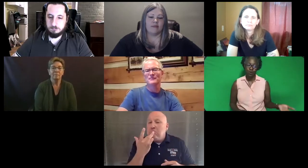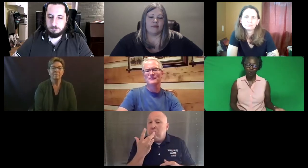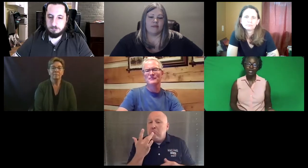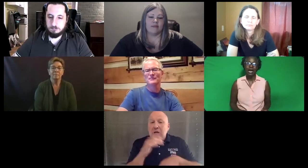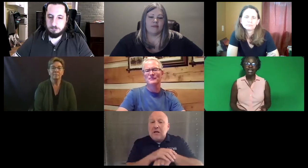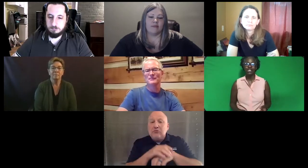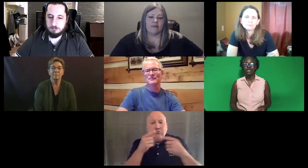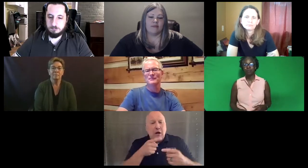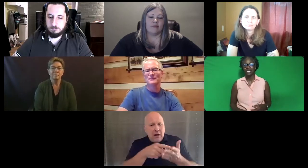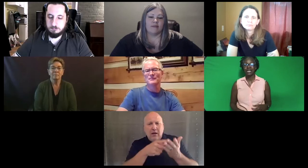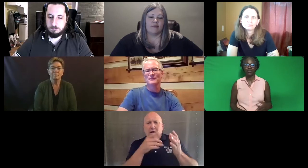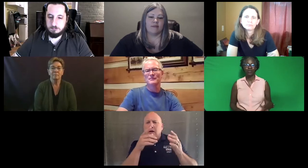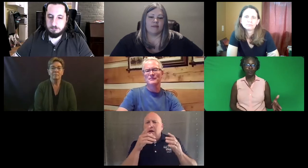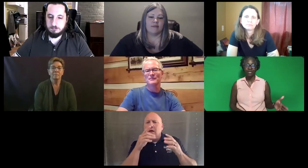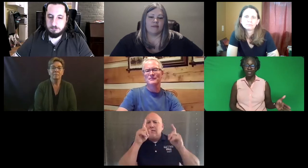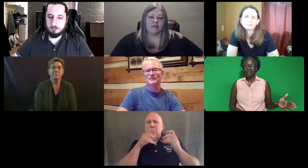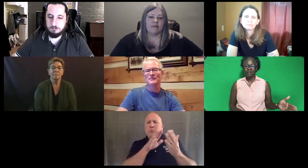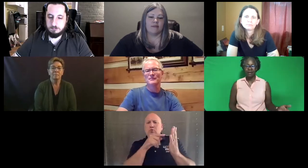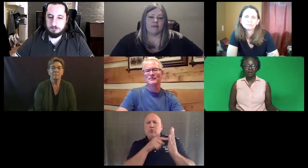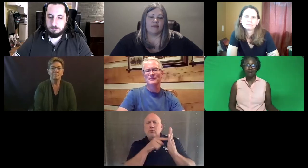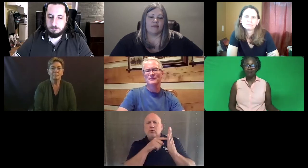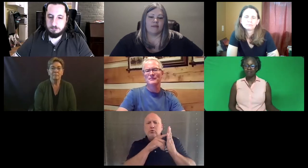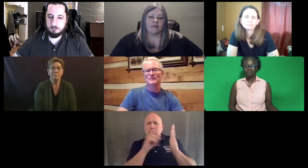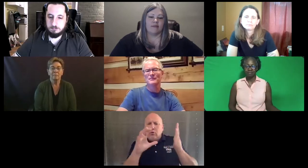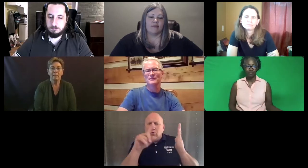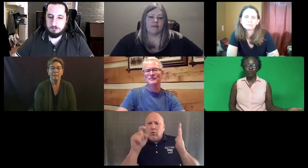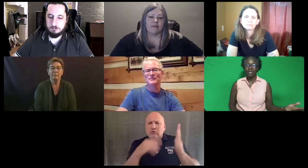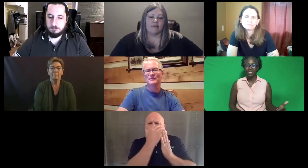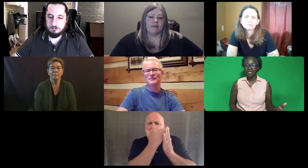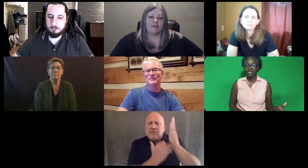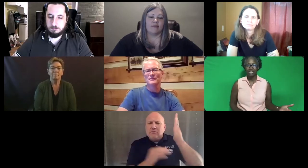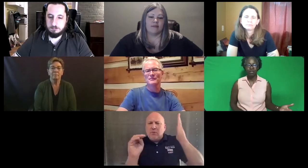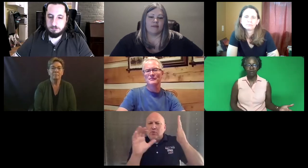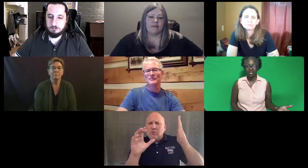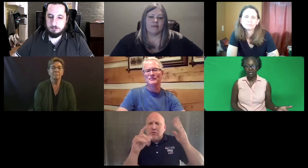an ITP and are fluent in English it's great.